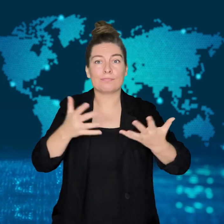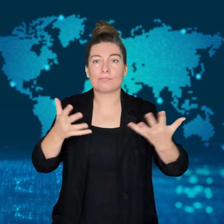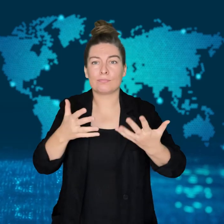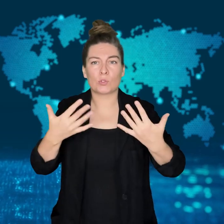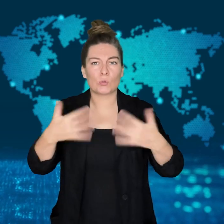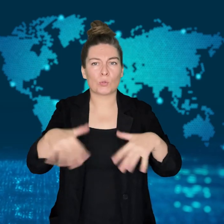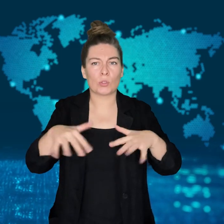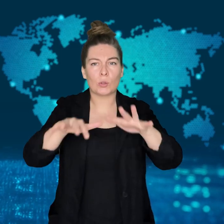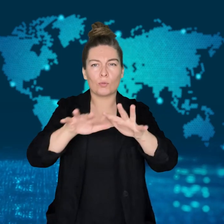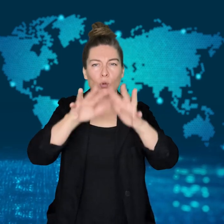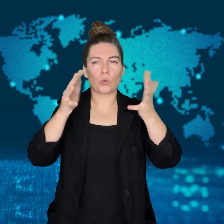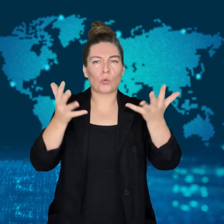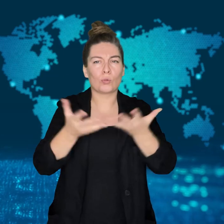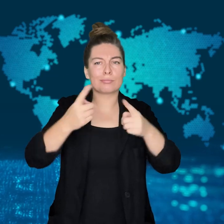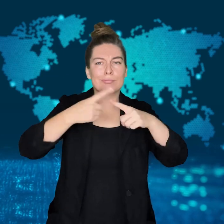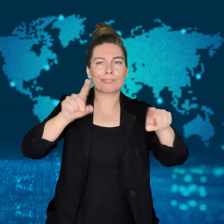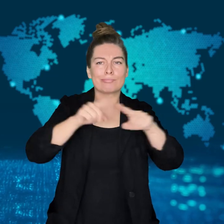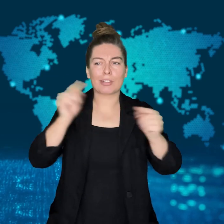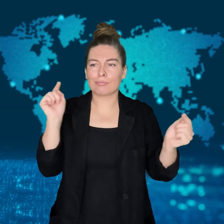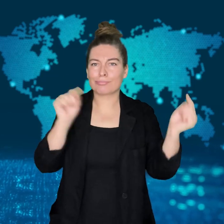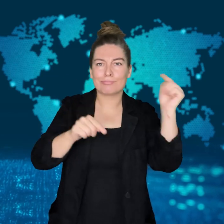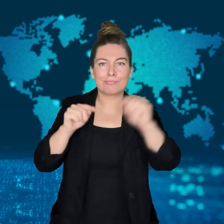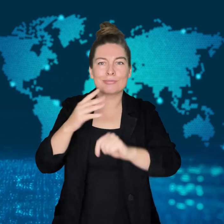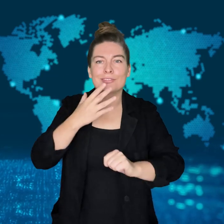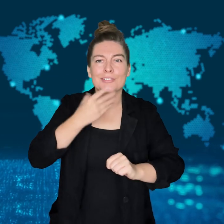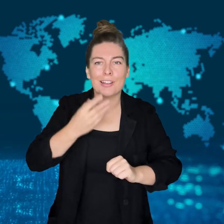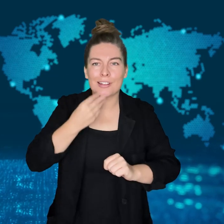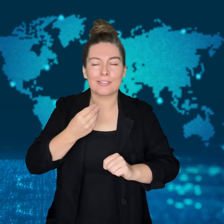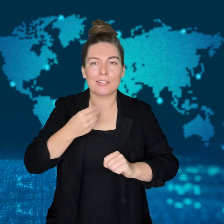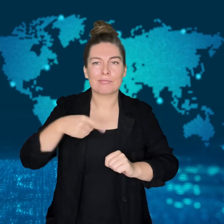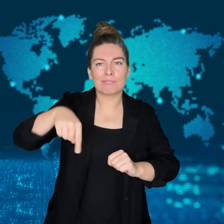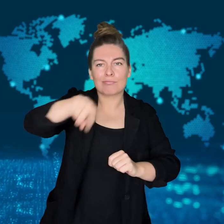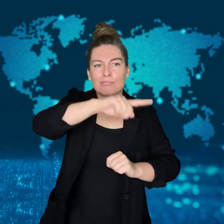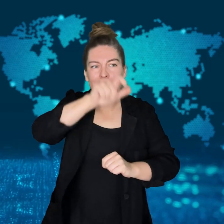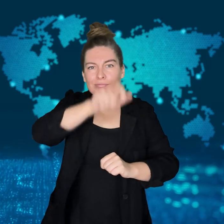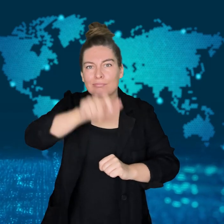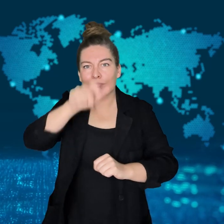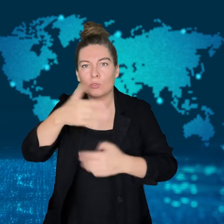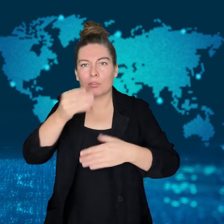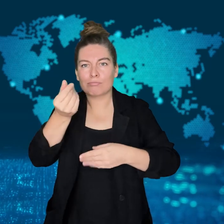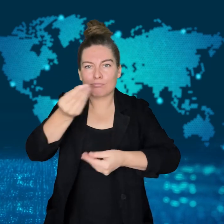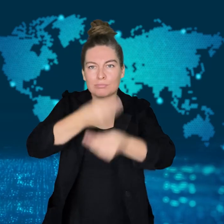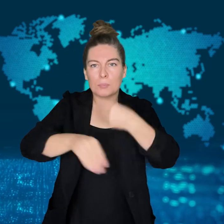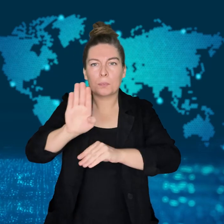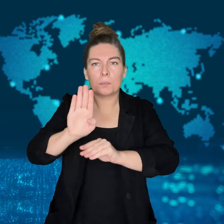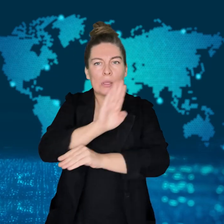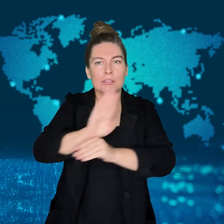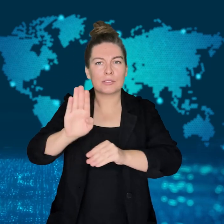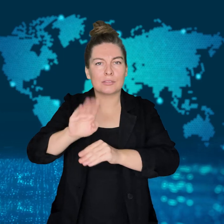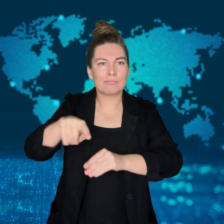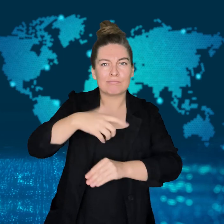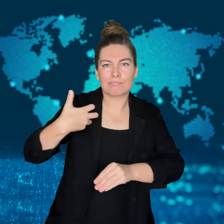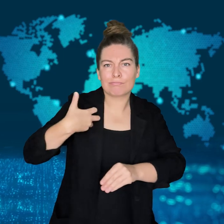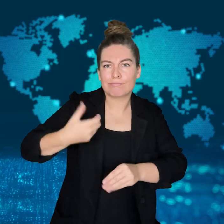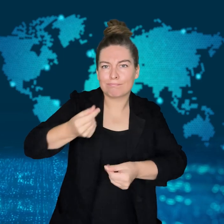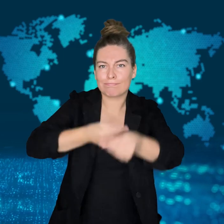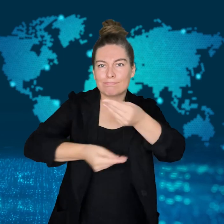The charges faced represent three different cases.